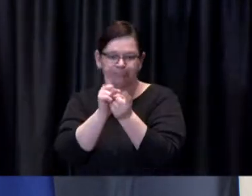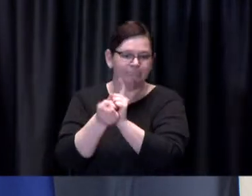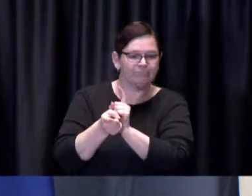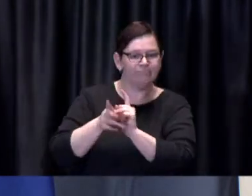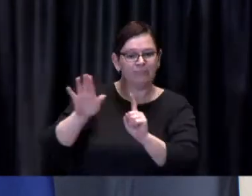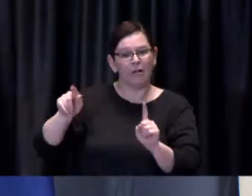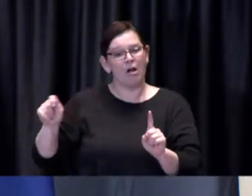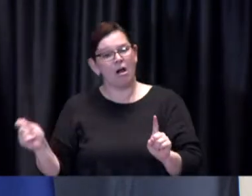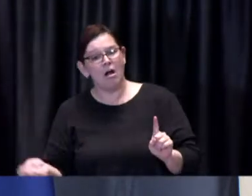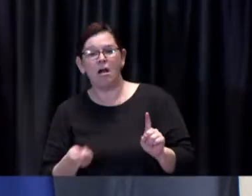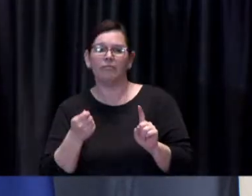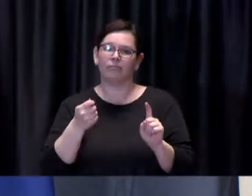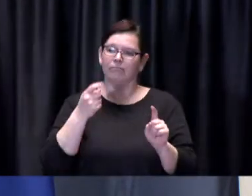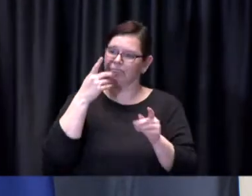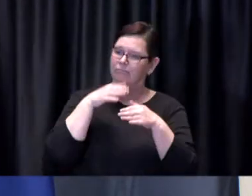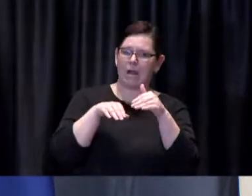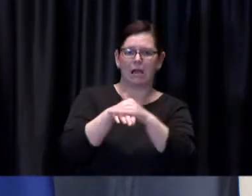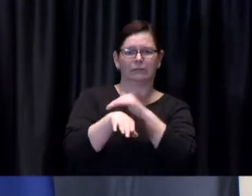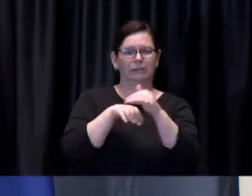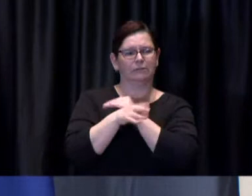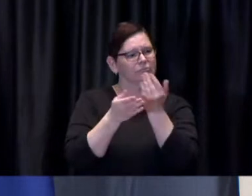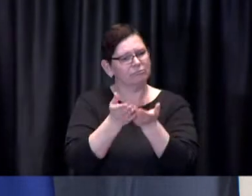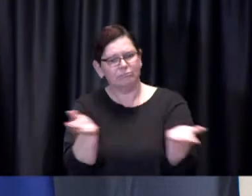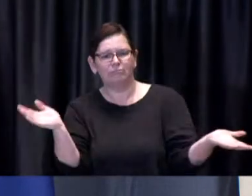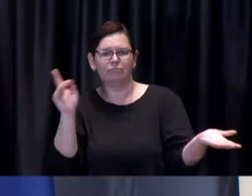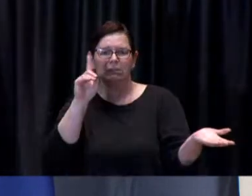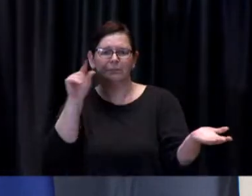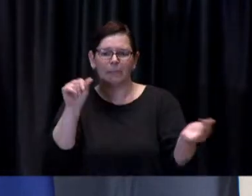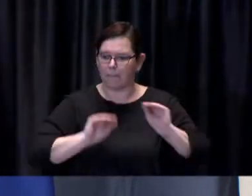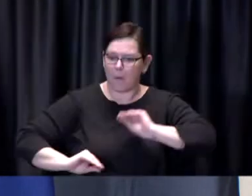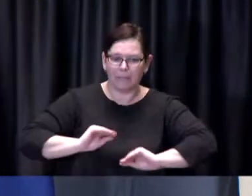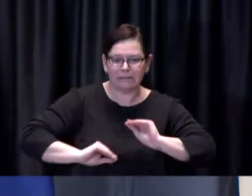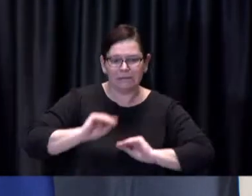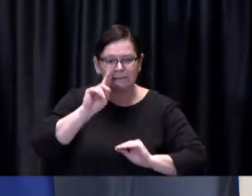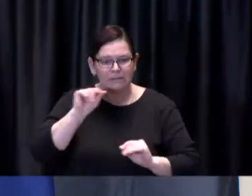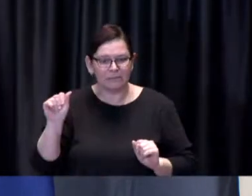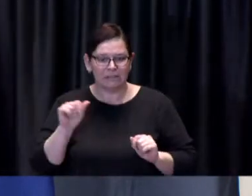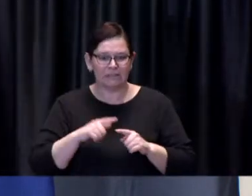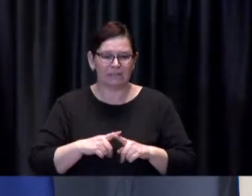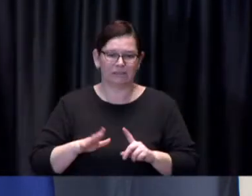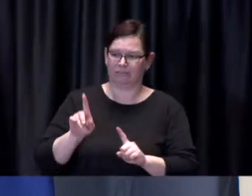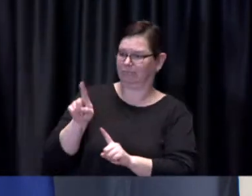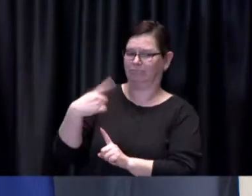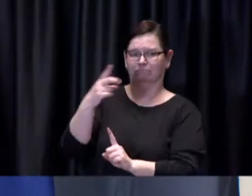It is regarded as one of the premier courses of its kind in all of Canada and we're very proud of that.